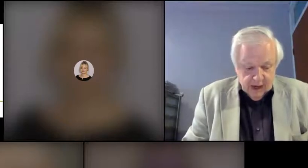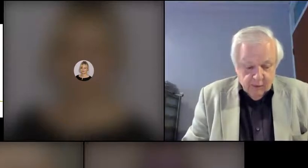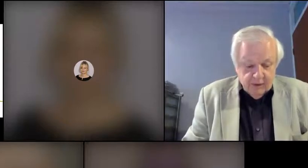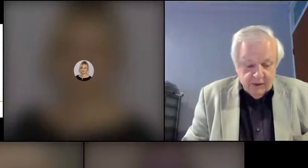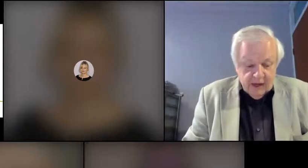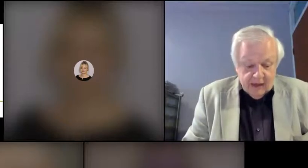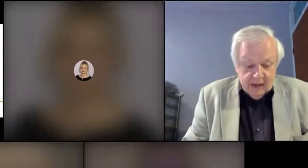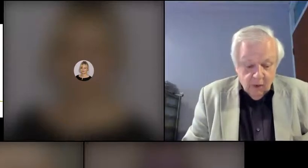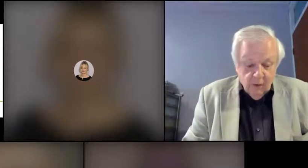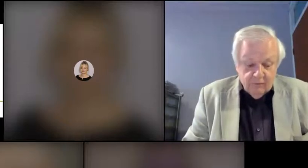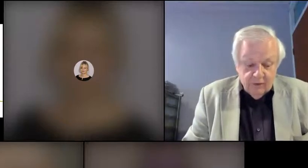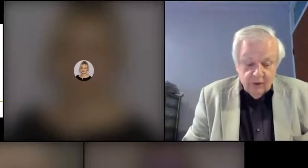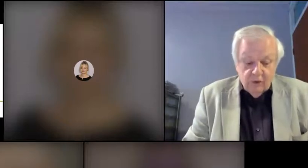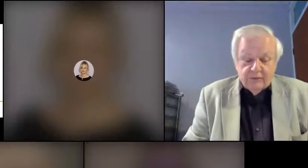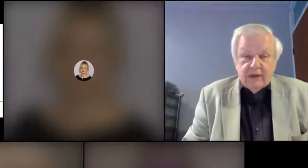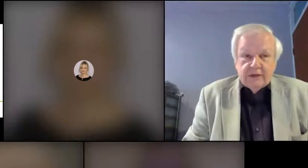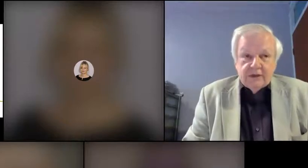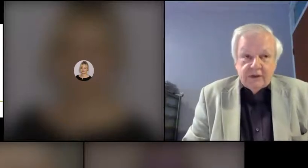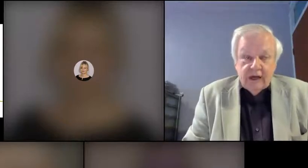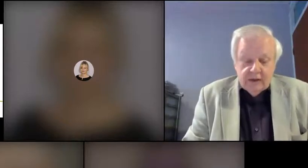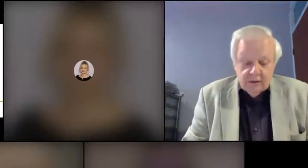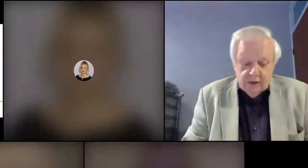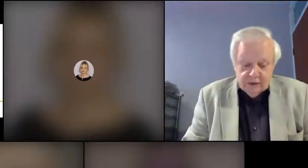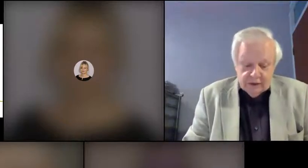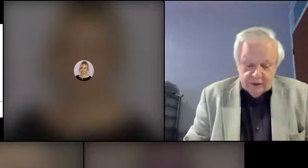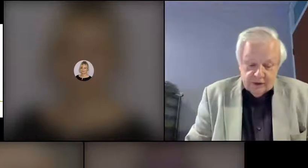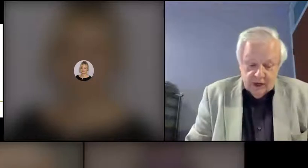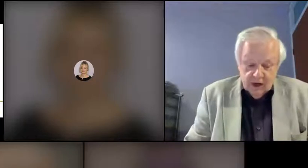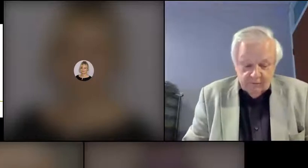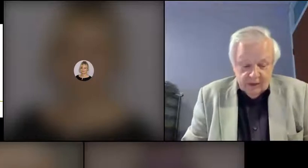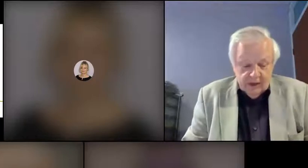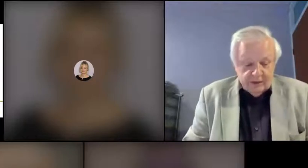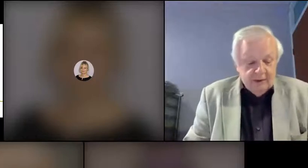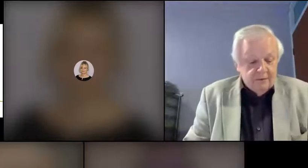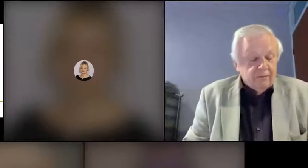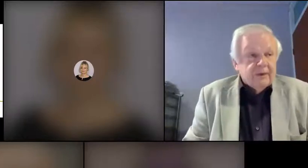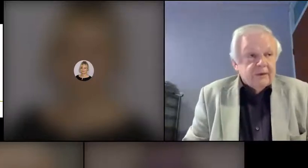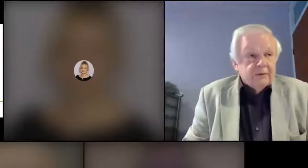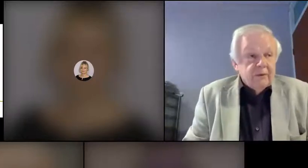I want to thank all of you who have sent us in questions over the last couple of weeks. We've